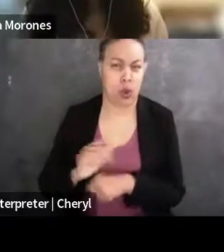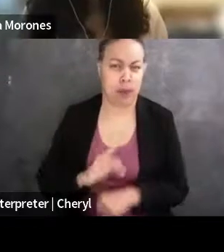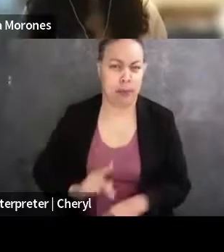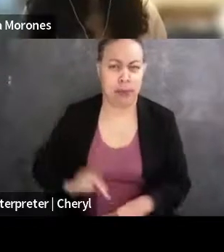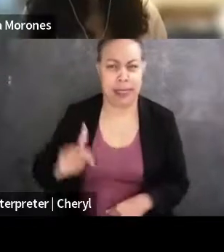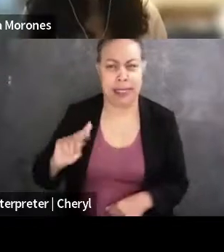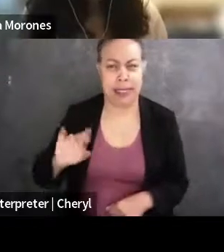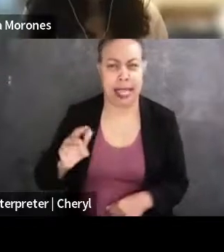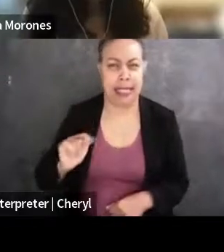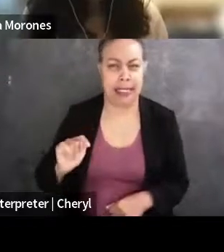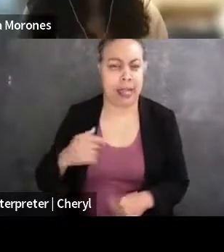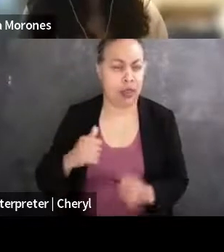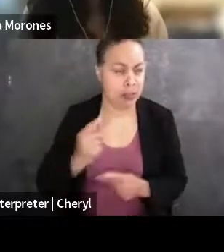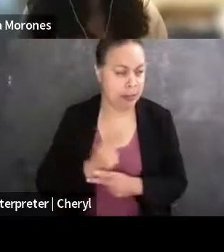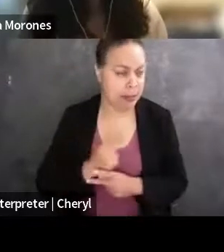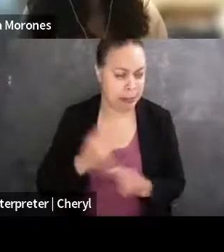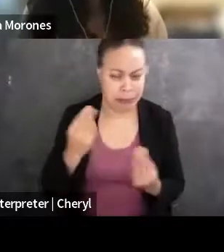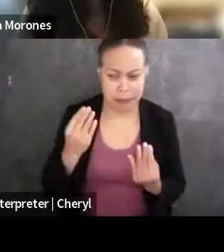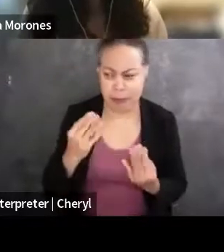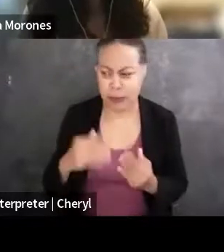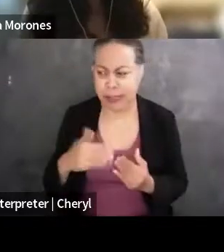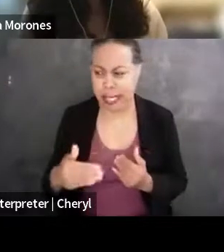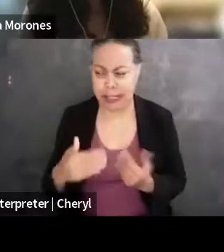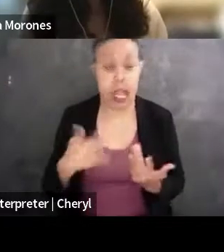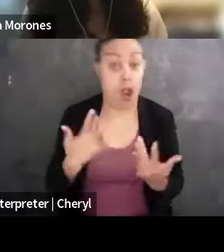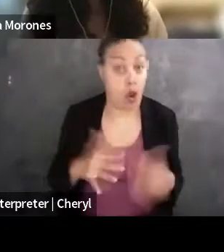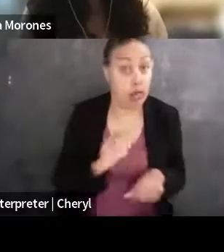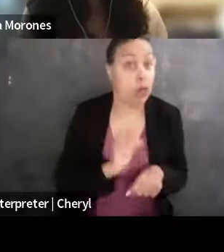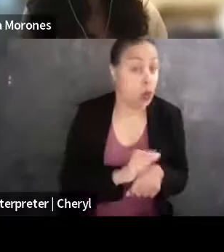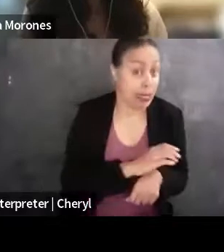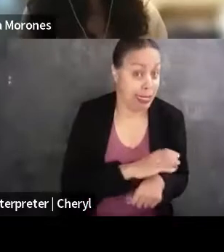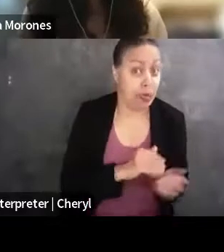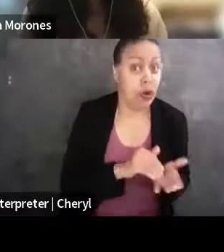And I really, I mean, I've done a lot of clinical work in law school, I had done this public interest fellowship